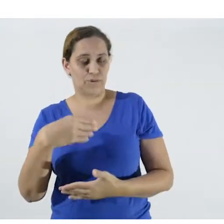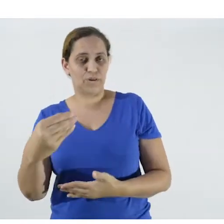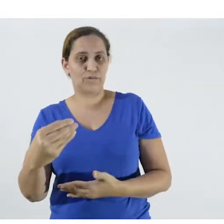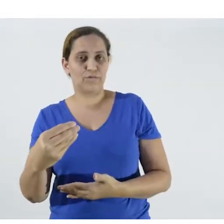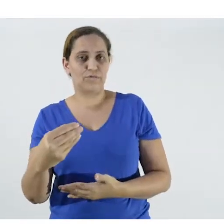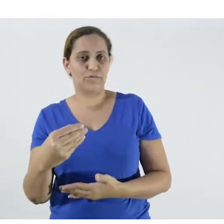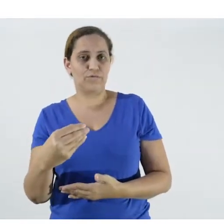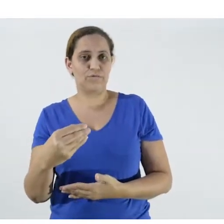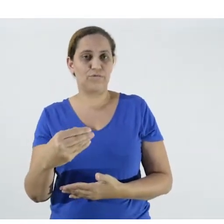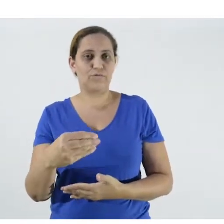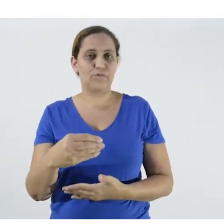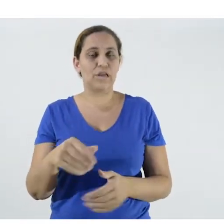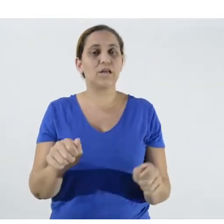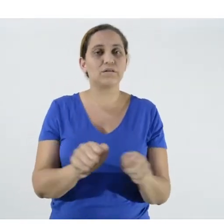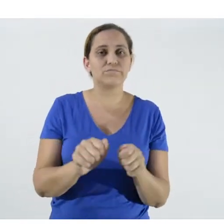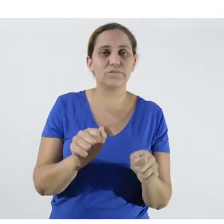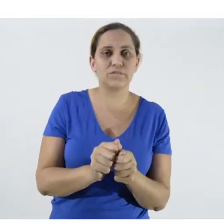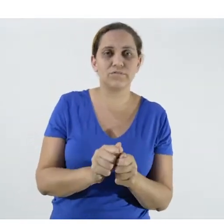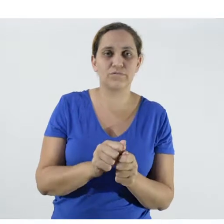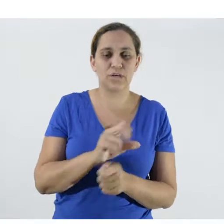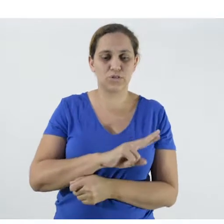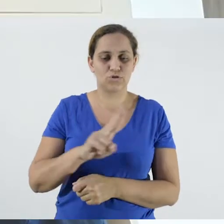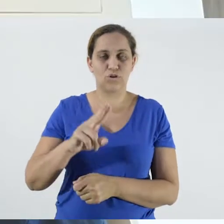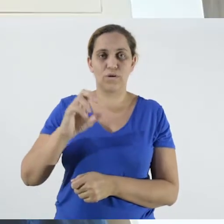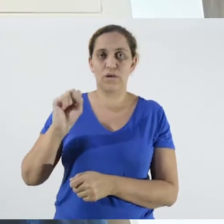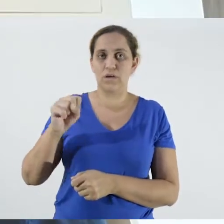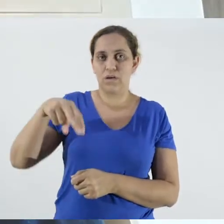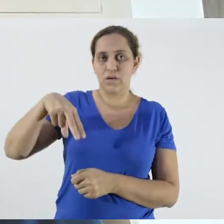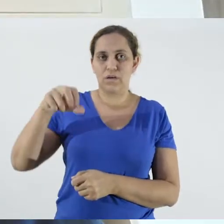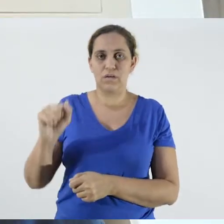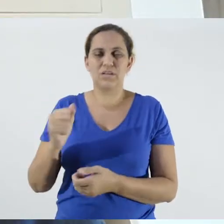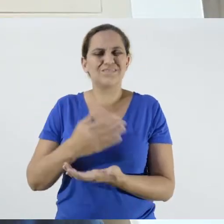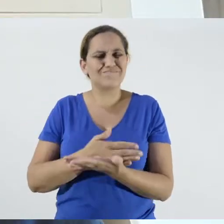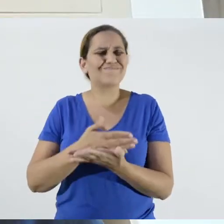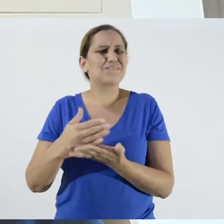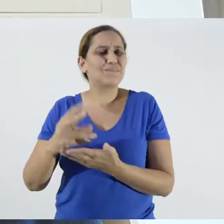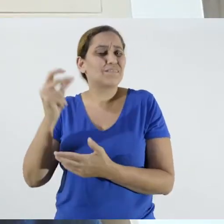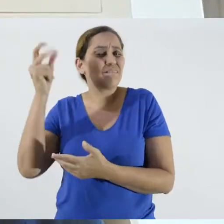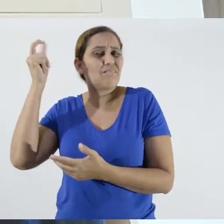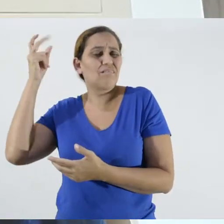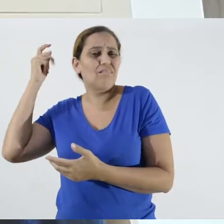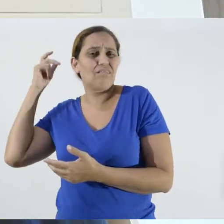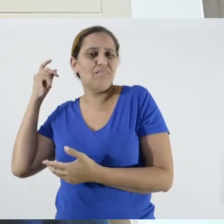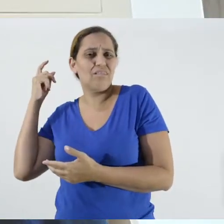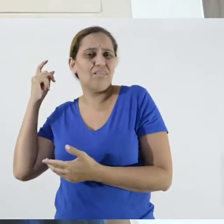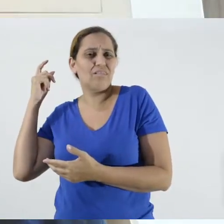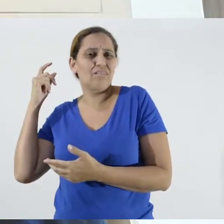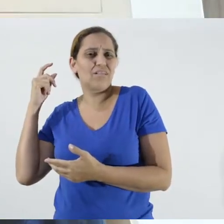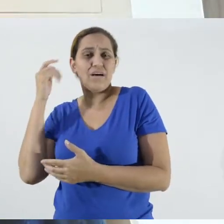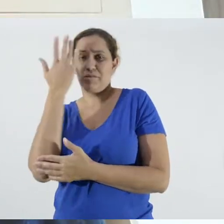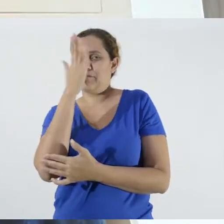my daughter is called Ana Flor. At the beginning of the pandemic, in February, she did this